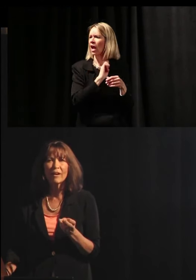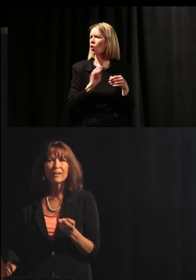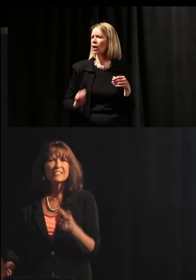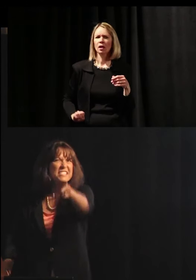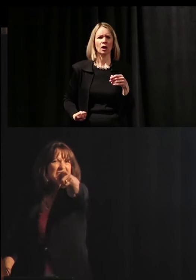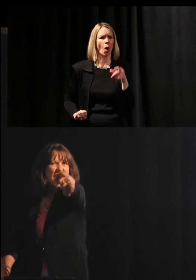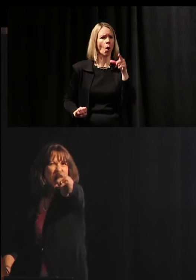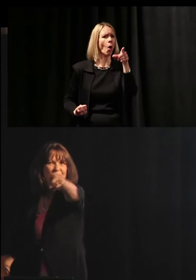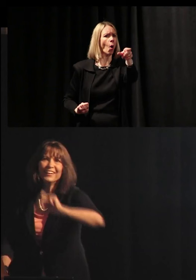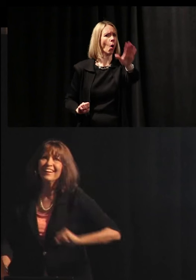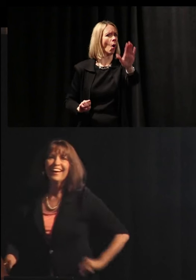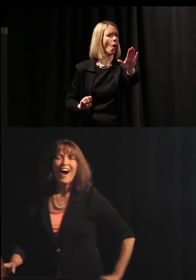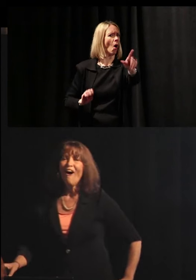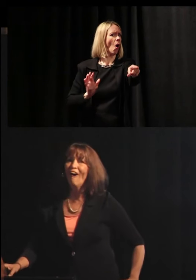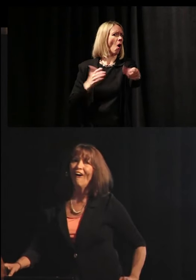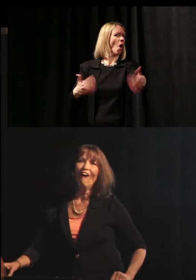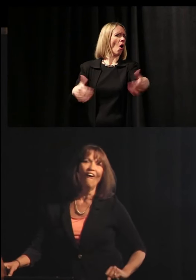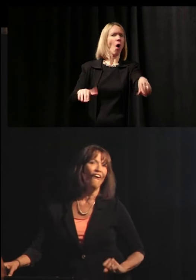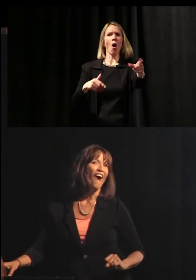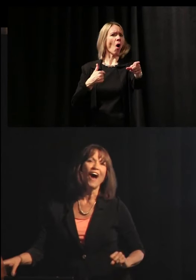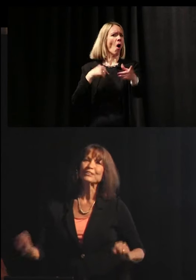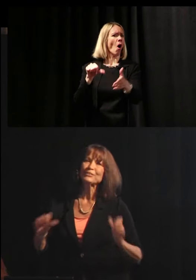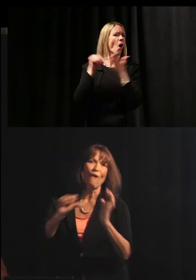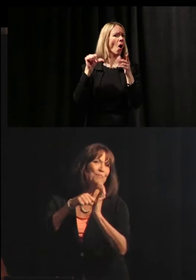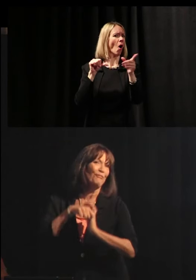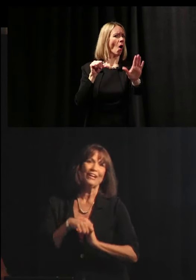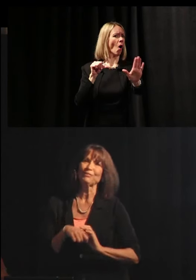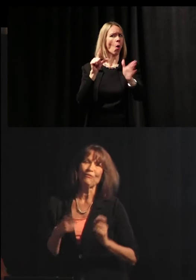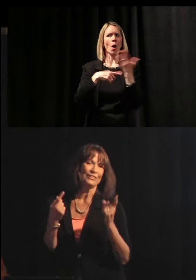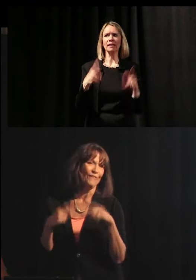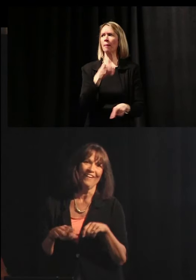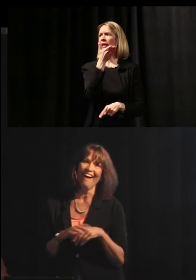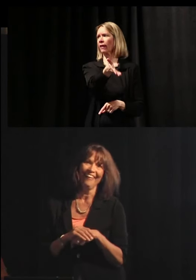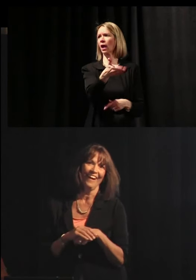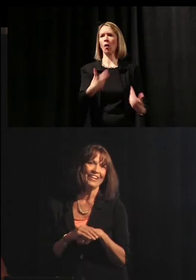You, oh, I was so impressed with what's going on there,